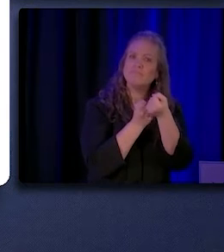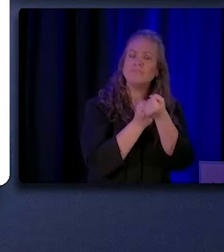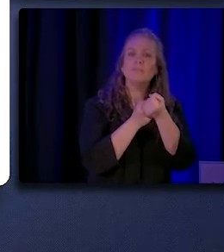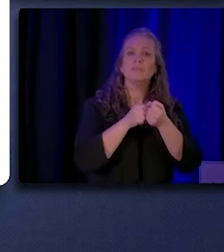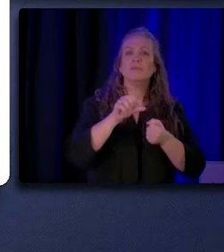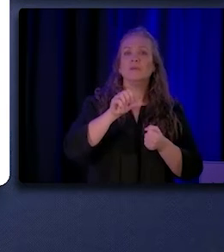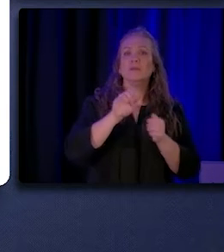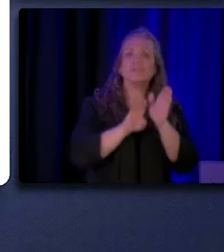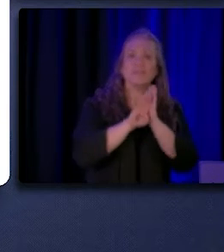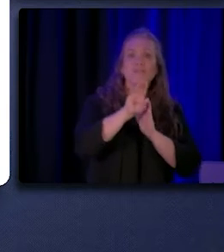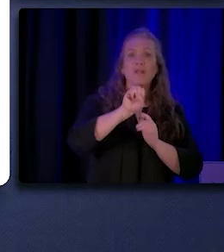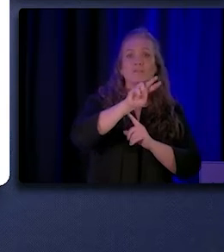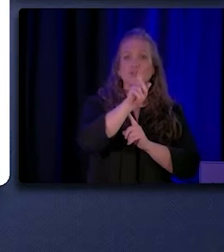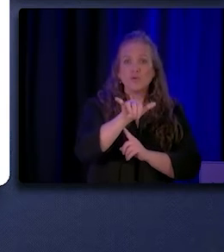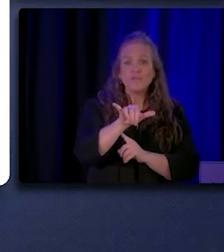and interview guide development.